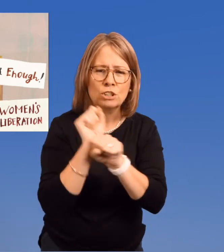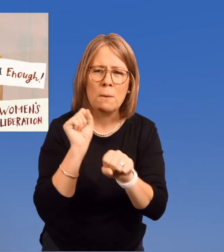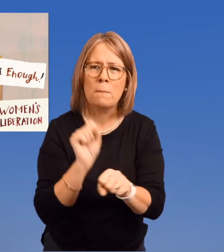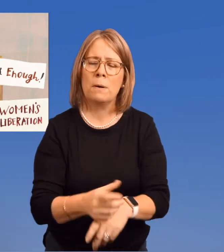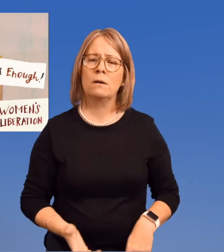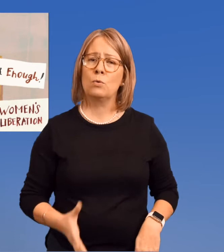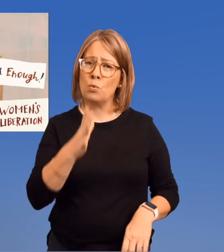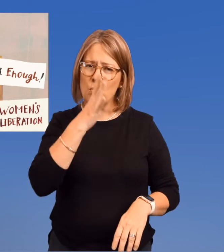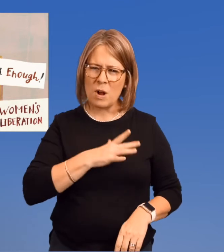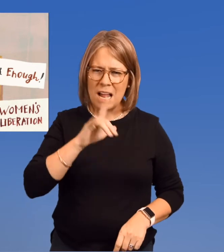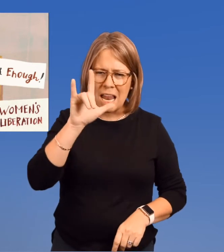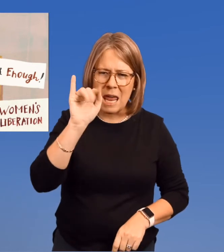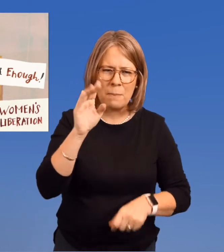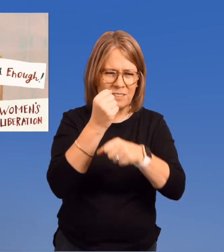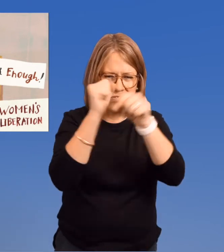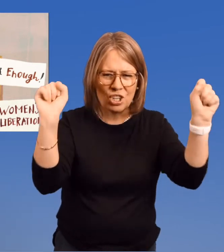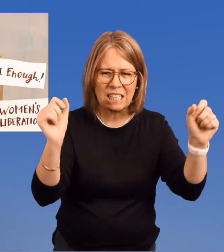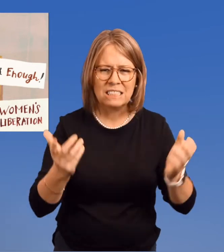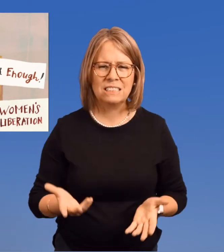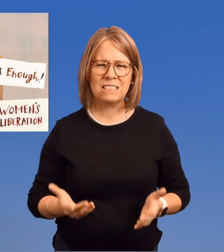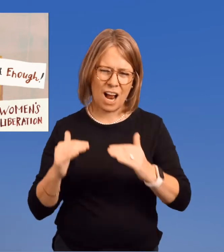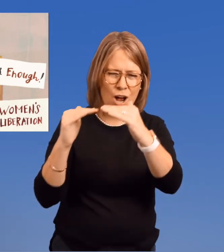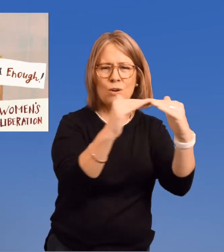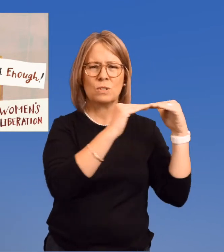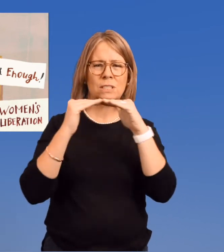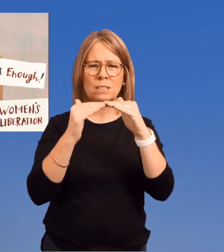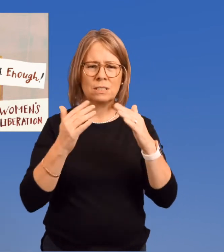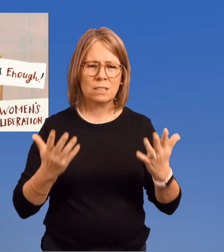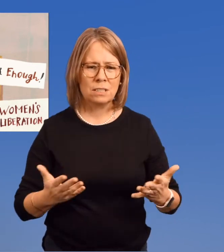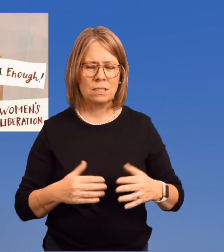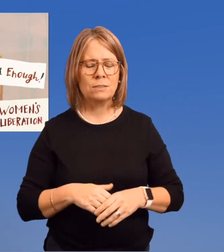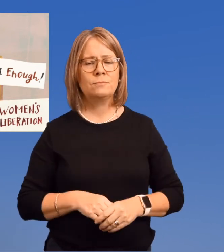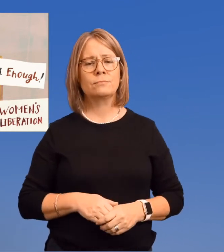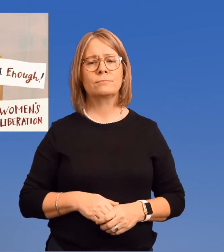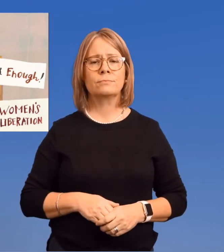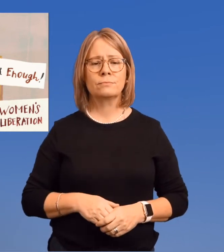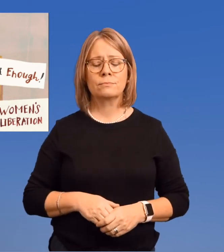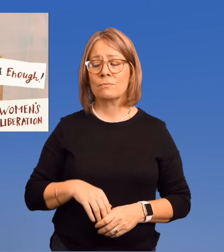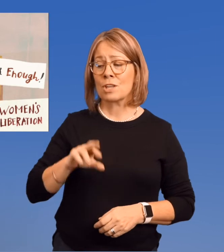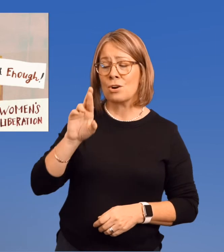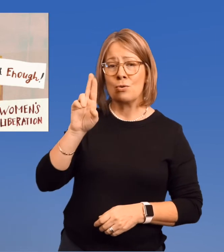equal pay for equal jobs, women's liberation and equality.